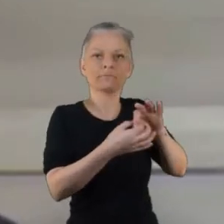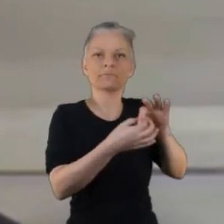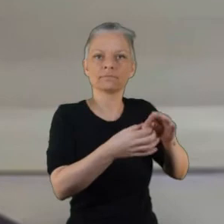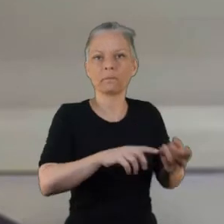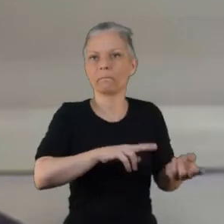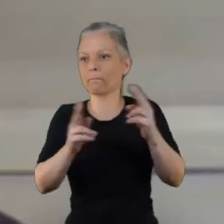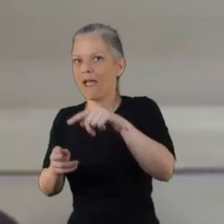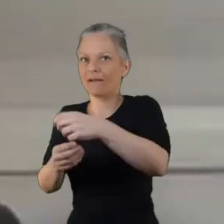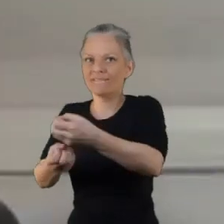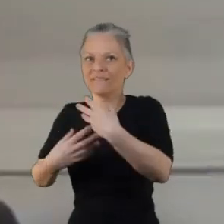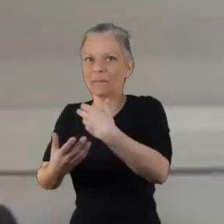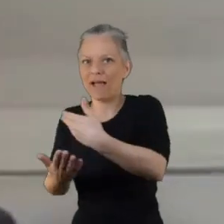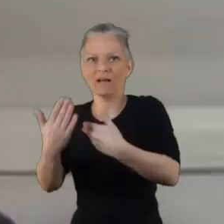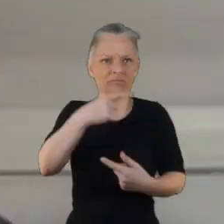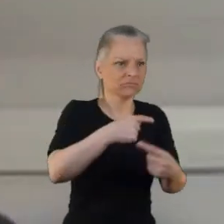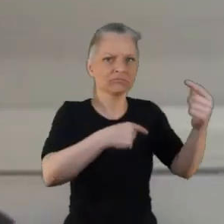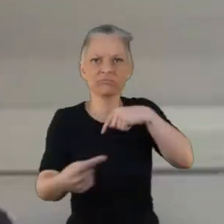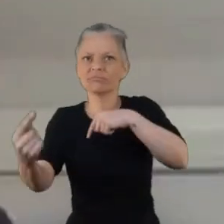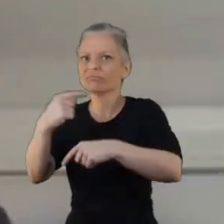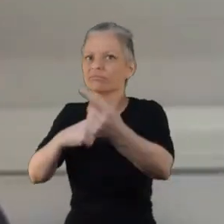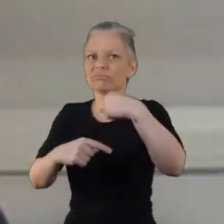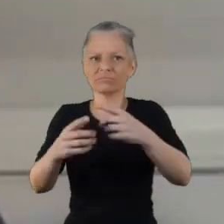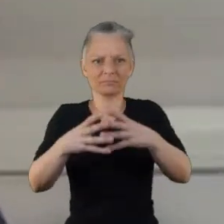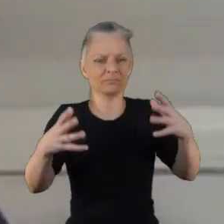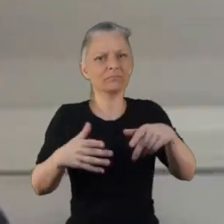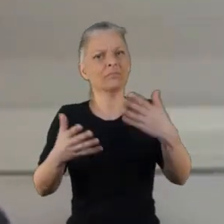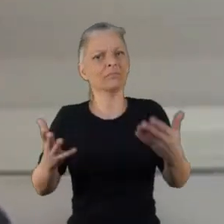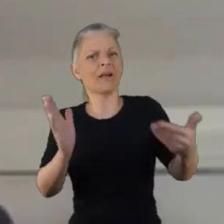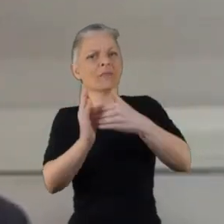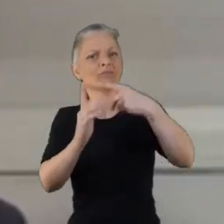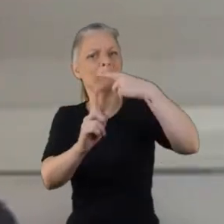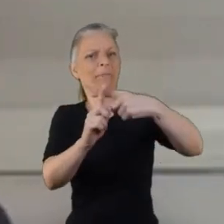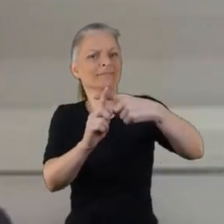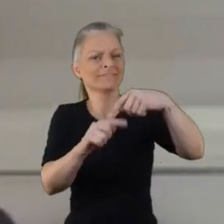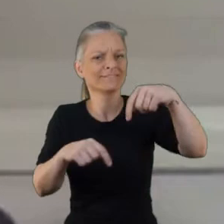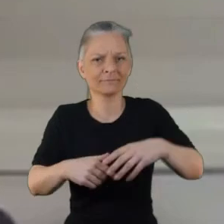I think maybe as part of a previous point is is just us being aware of the power imbalance